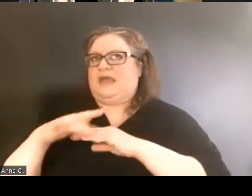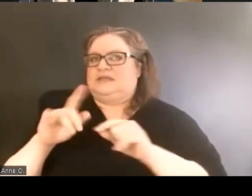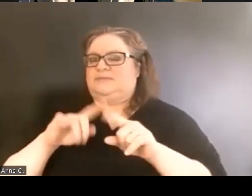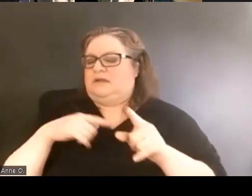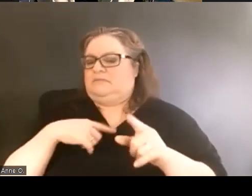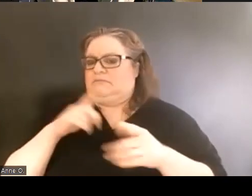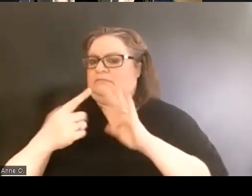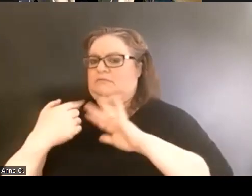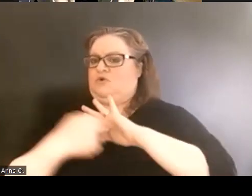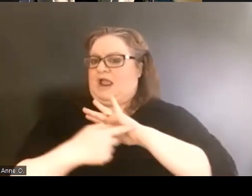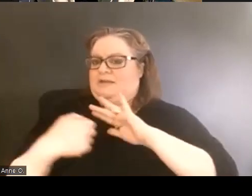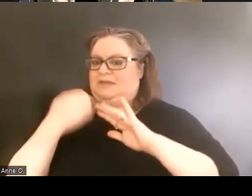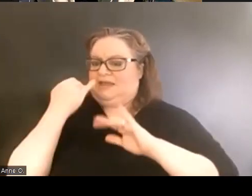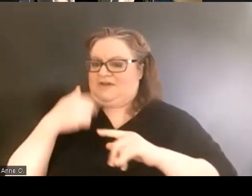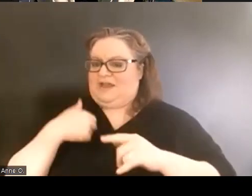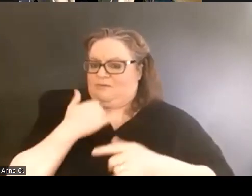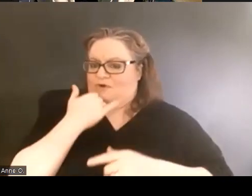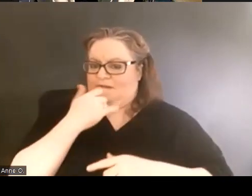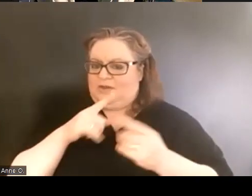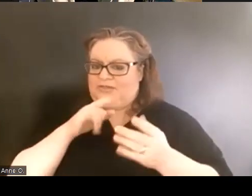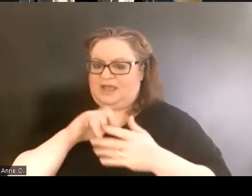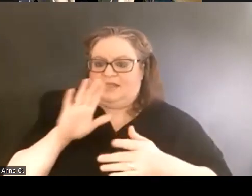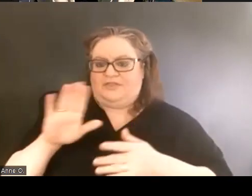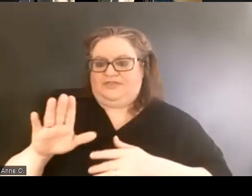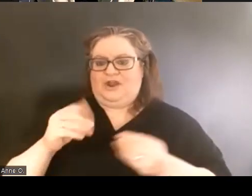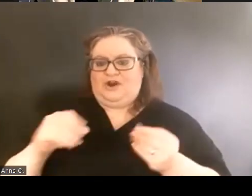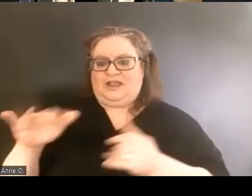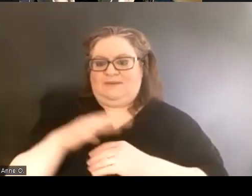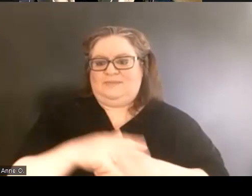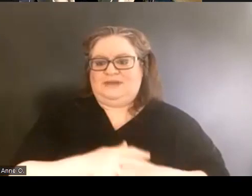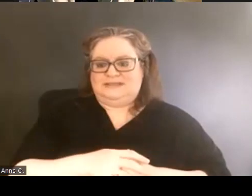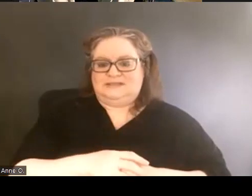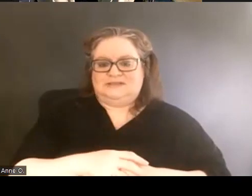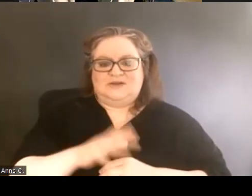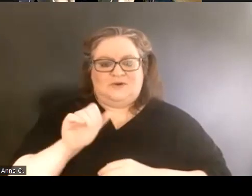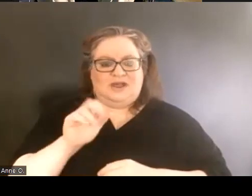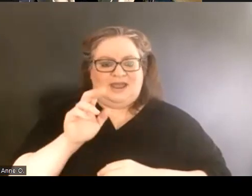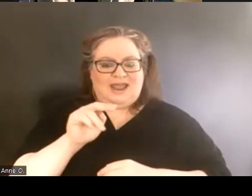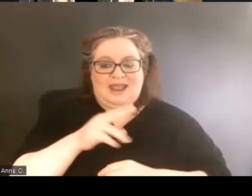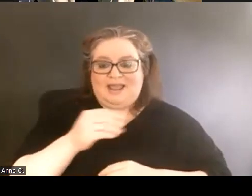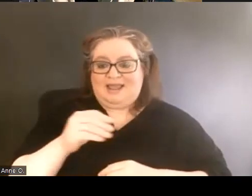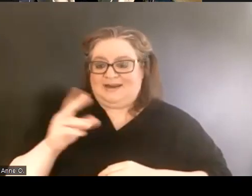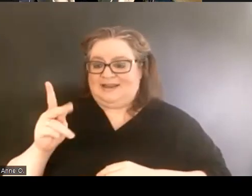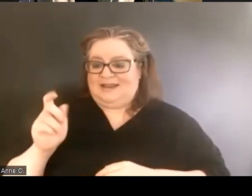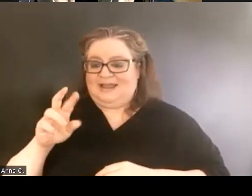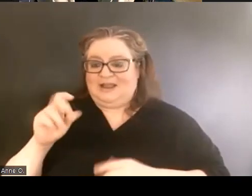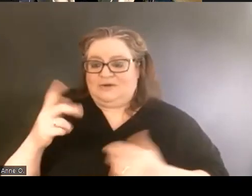on their campus. So Ann and Karen, would you like to introduce yourself